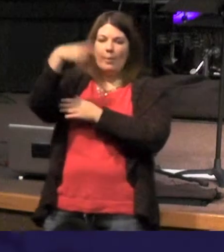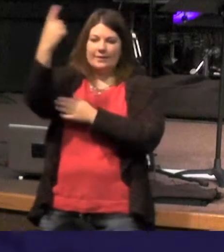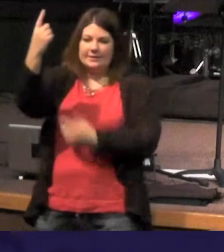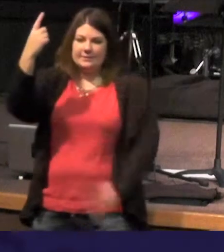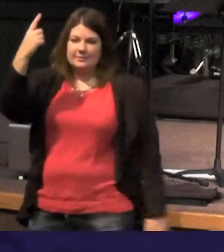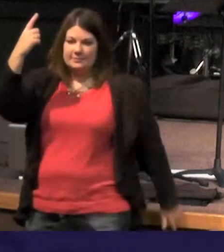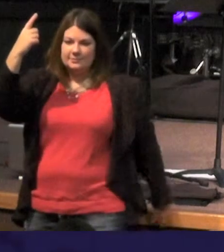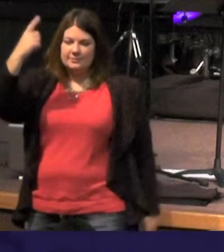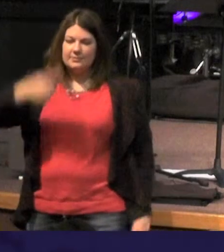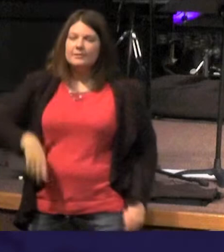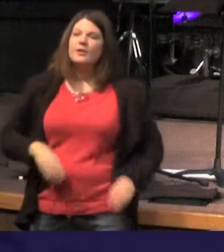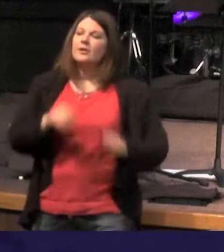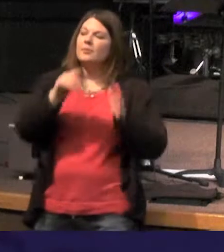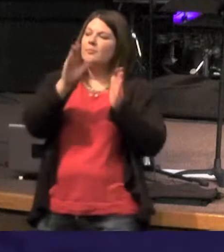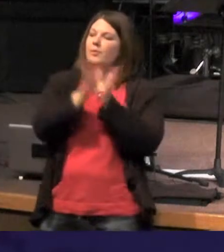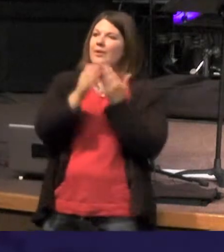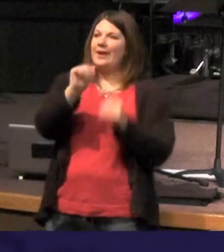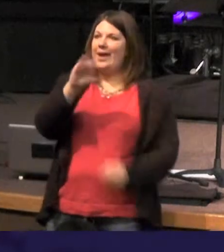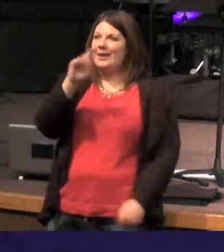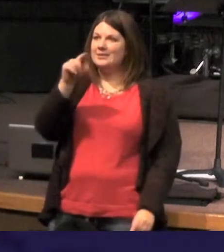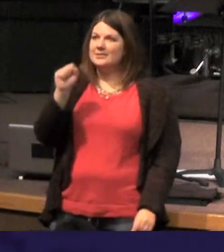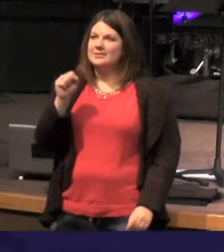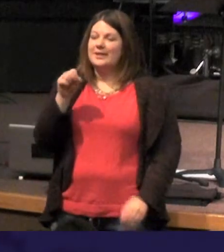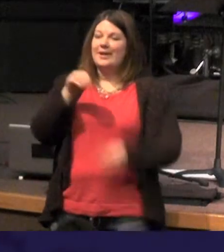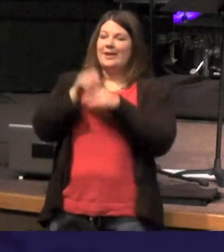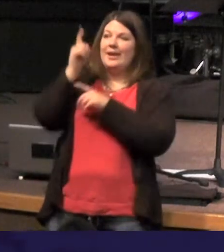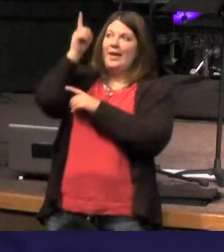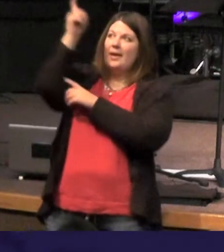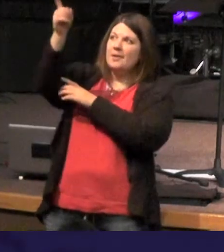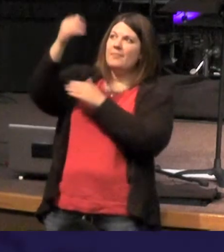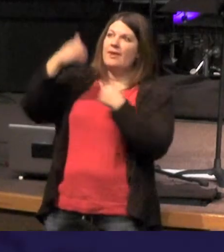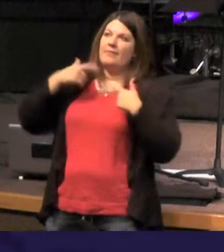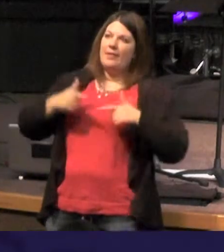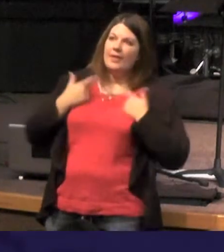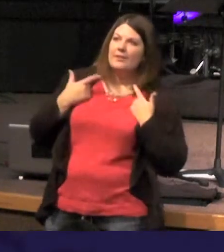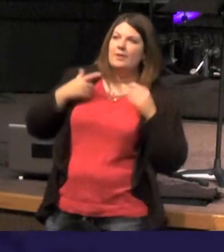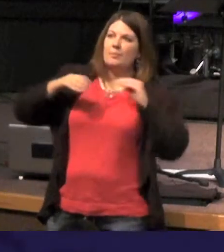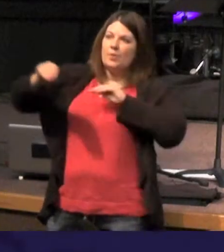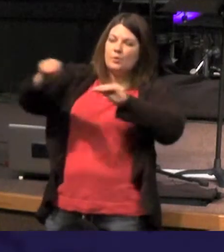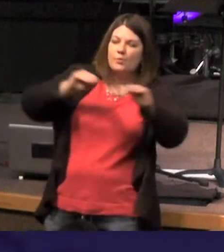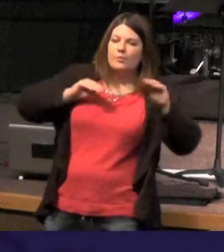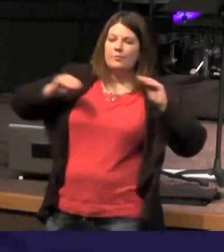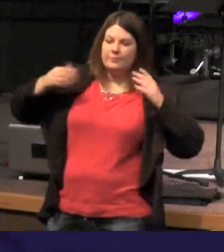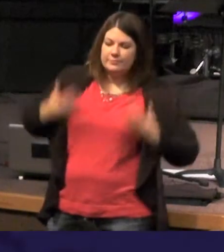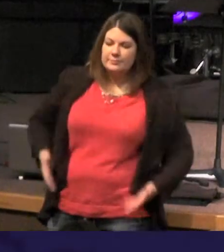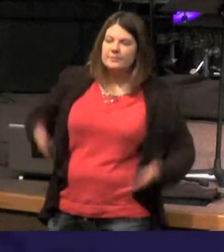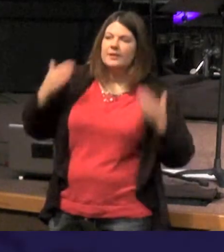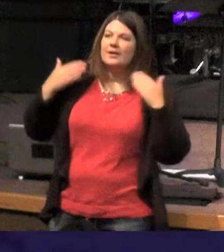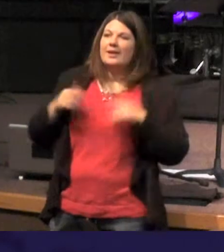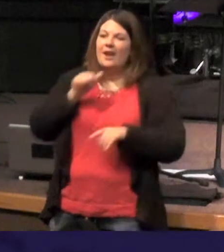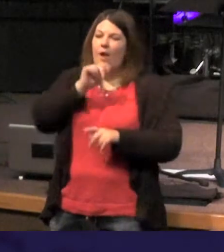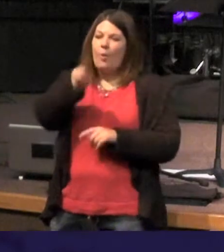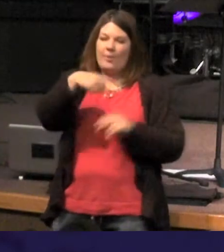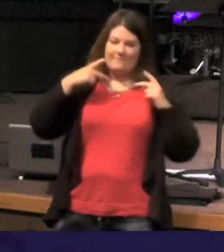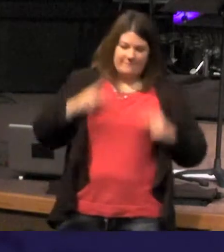the the book of Acts that says in him we live and move and have our being but not just our physical life